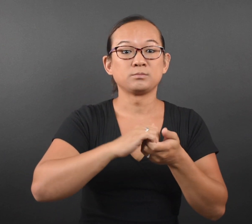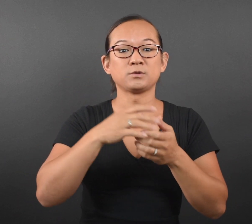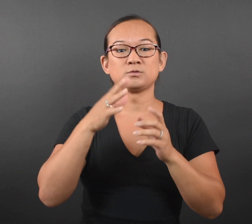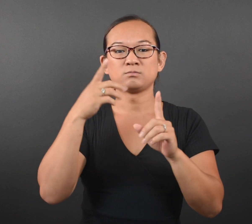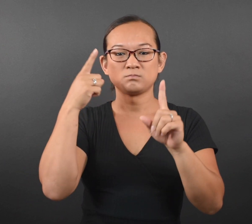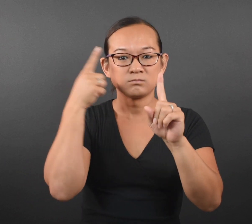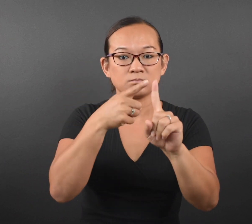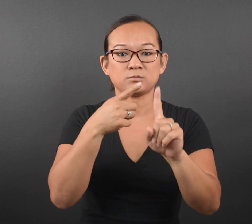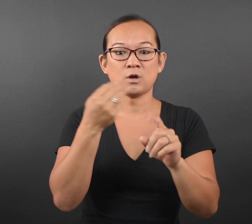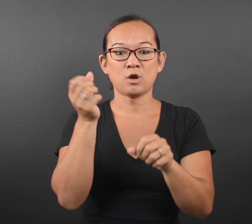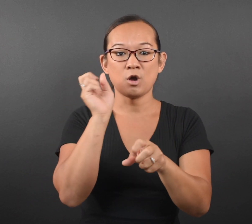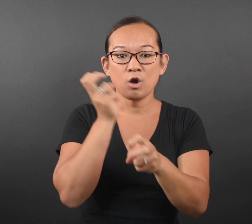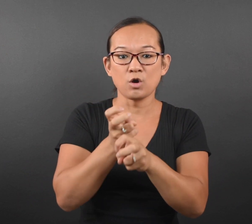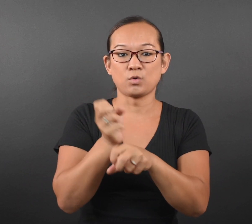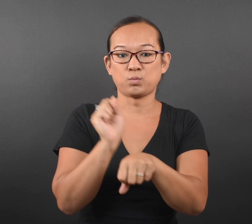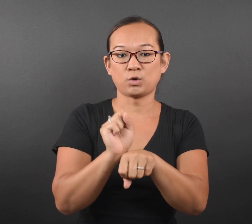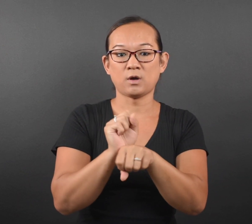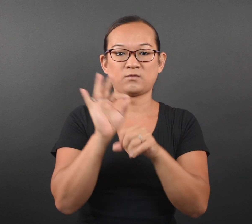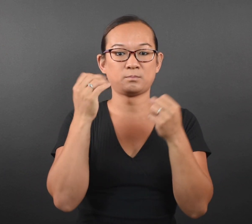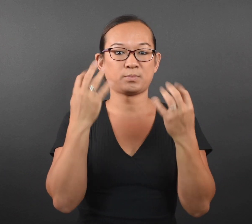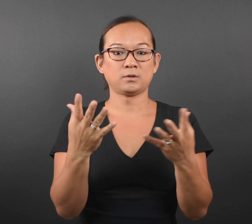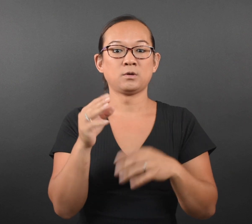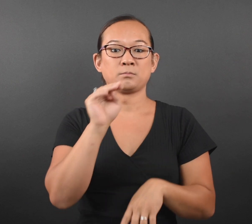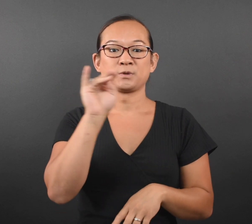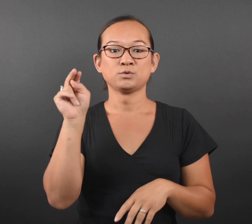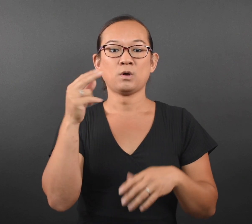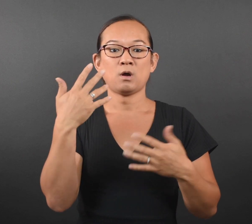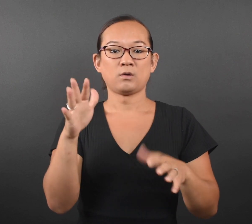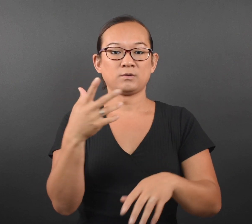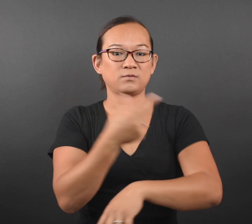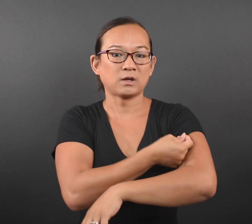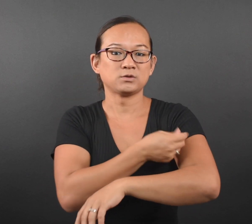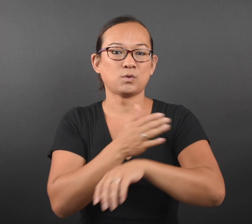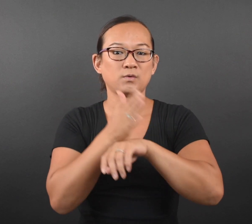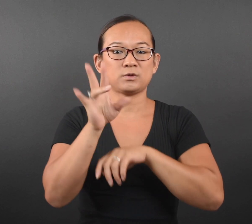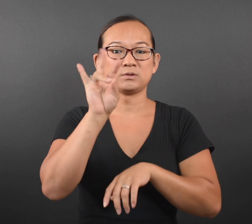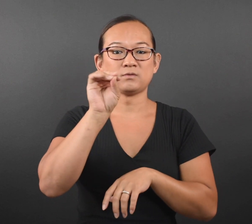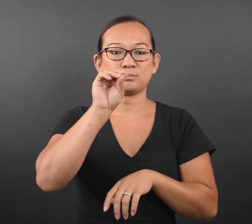Through partnerships, determination, and the hard work of many, Minnesota has vaccinated over